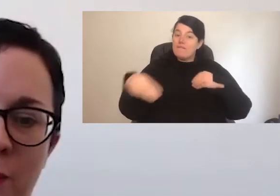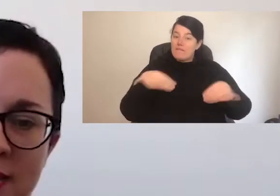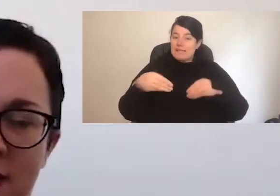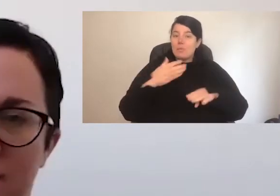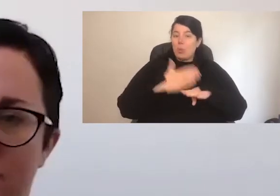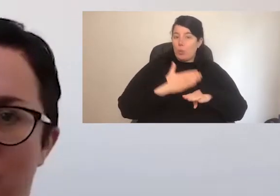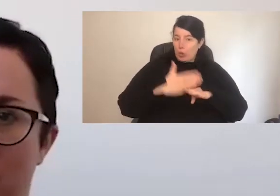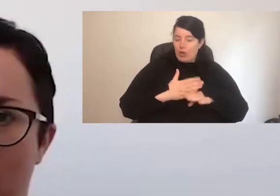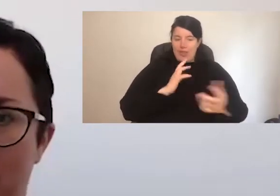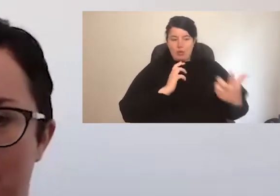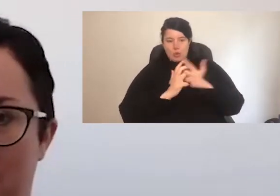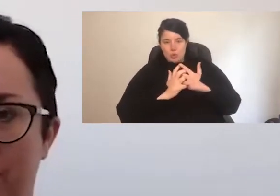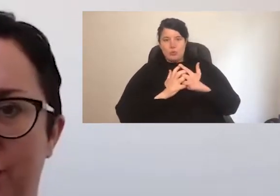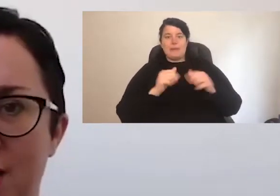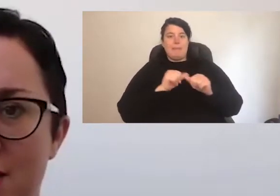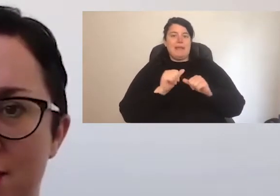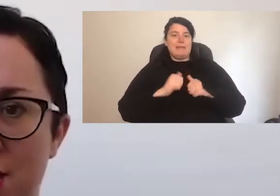better for more people?